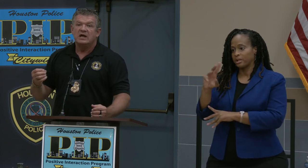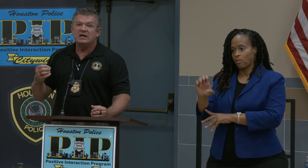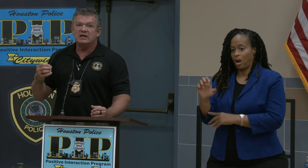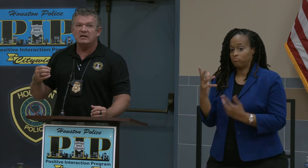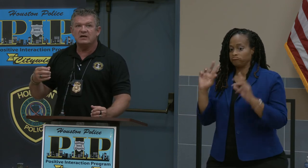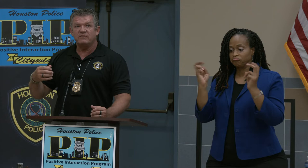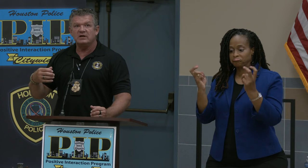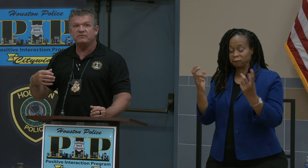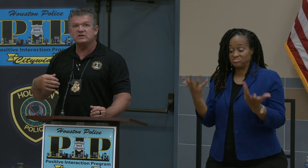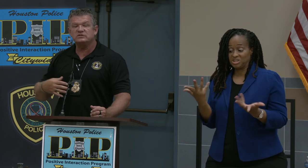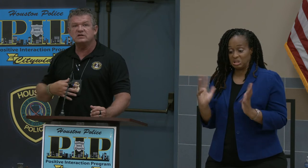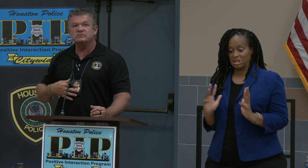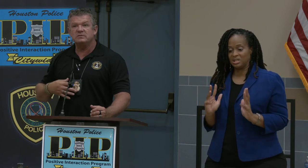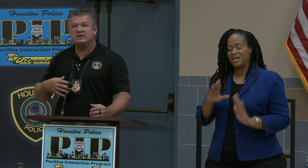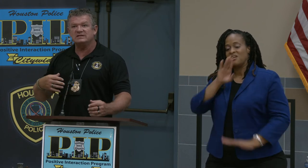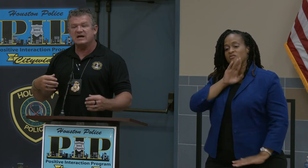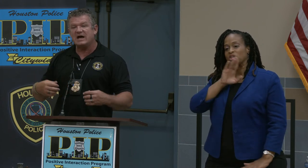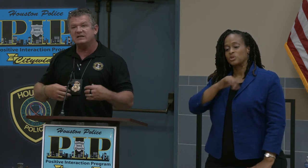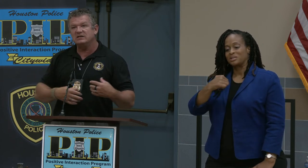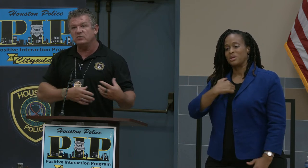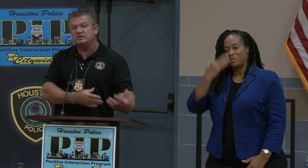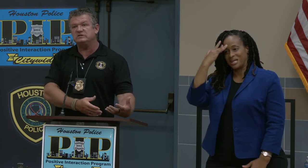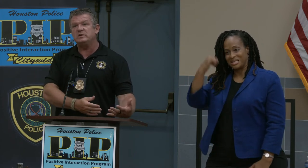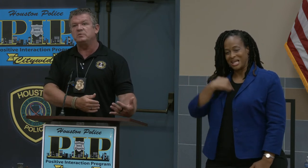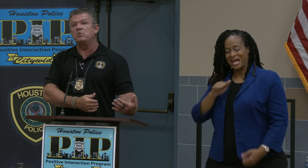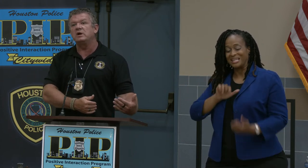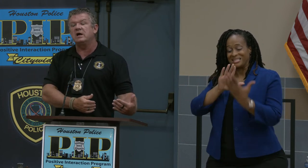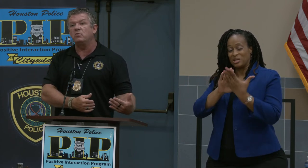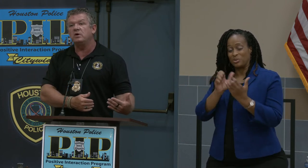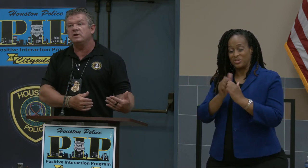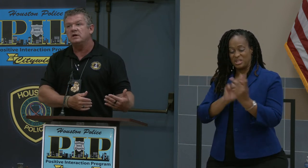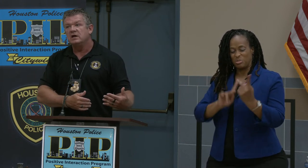And it frustrates me because I deal with these people one on one